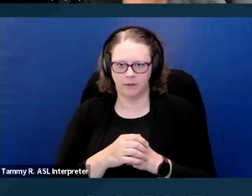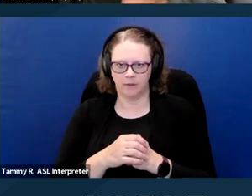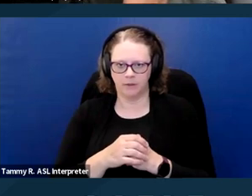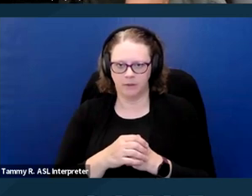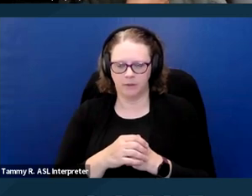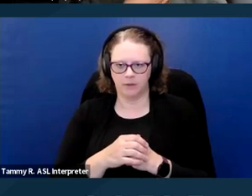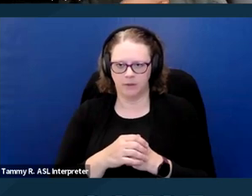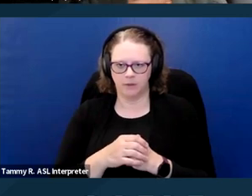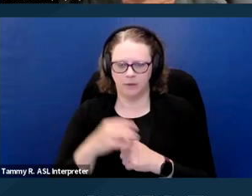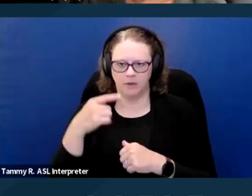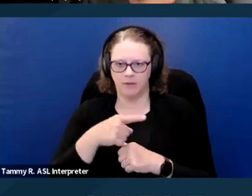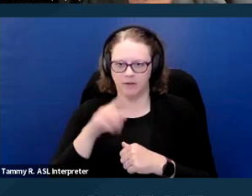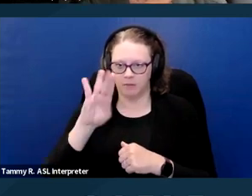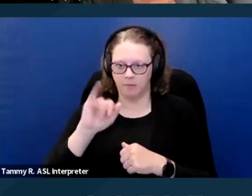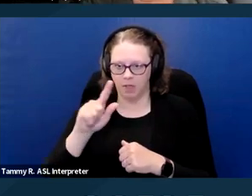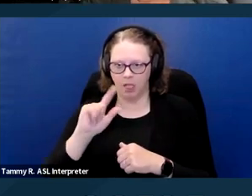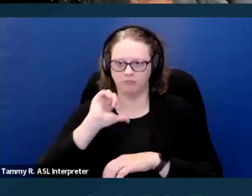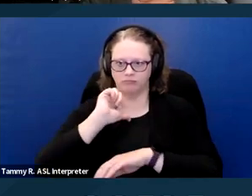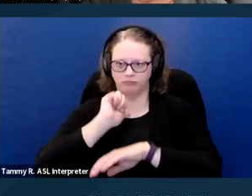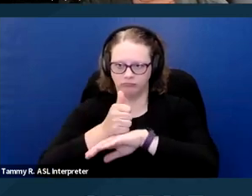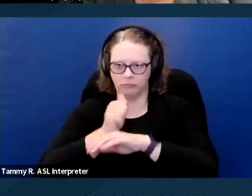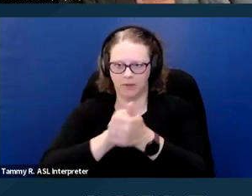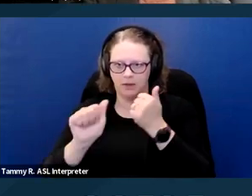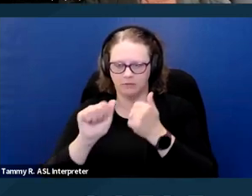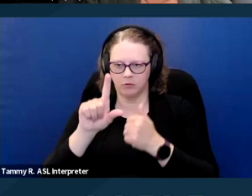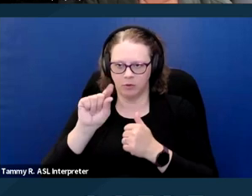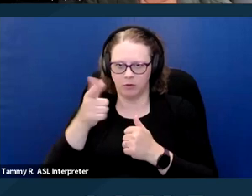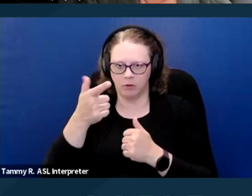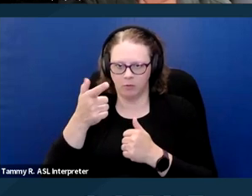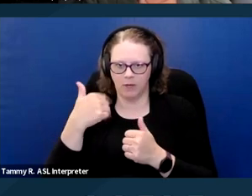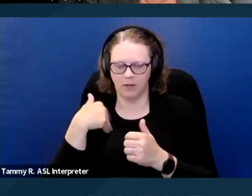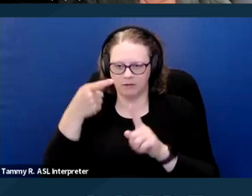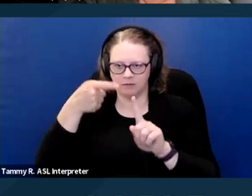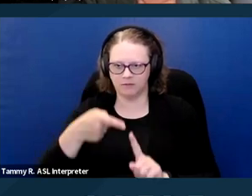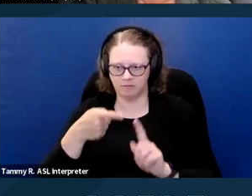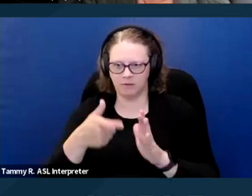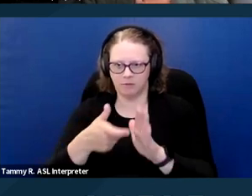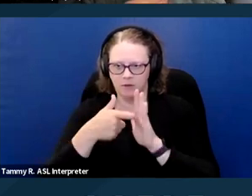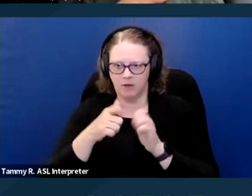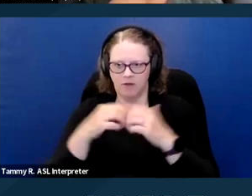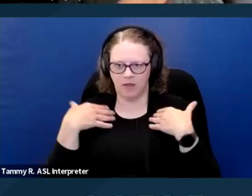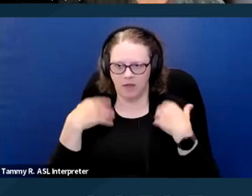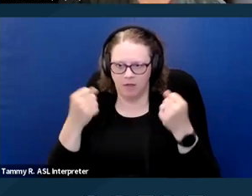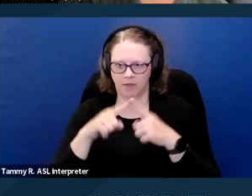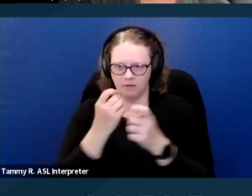This is a bill that was enacted in 2021 at certain provisions of the health and safety code in California.